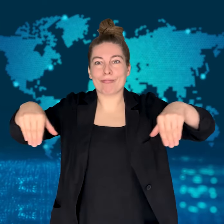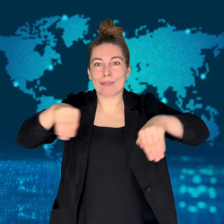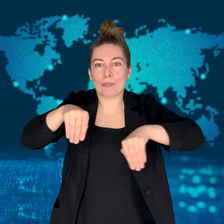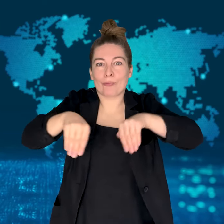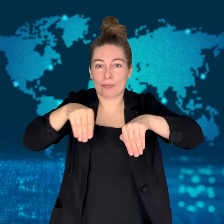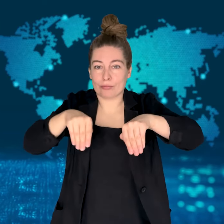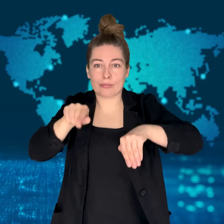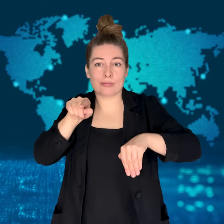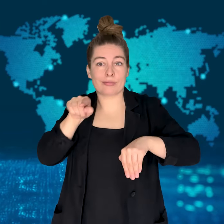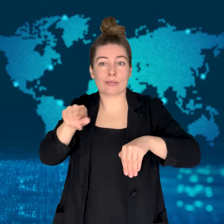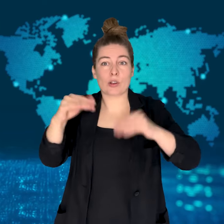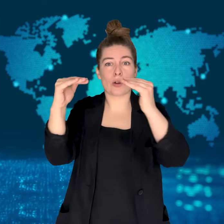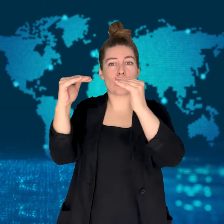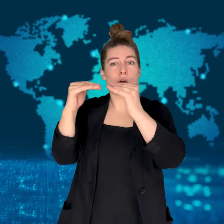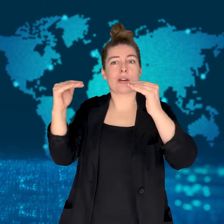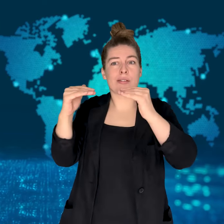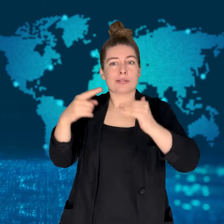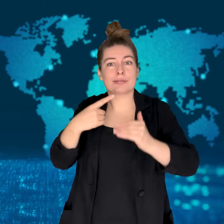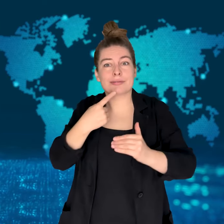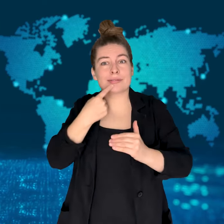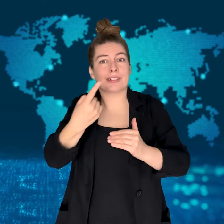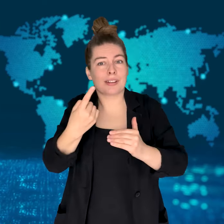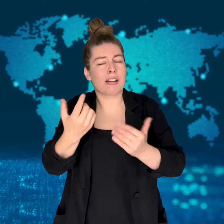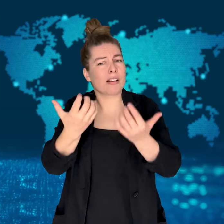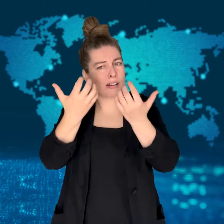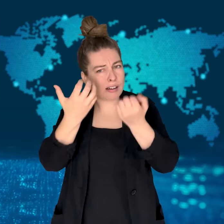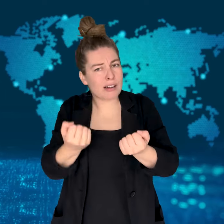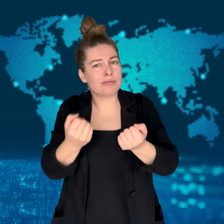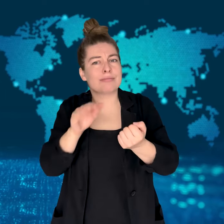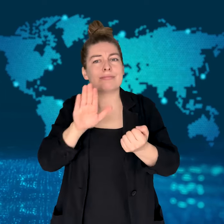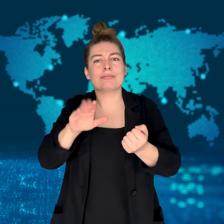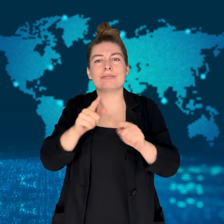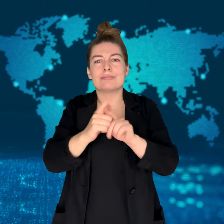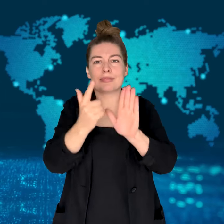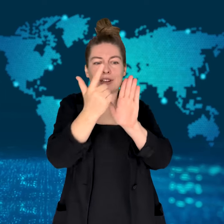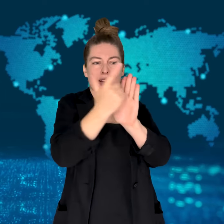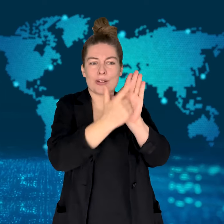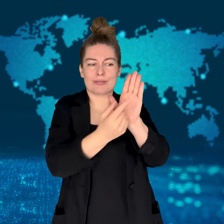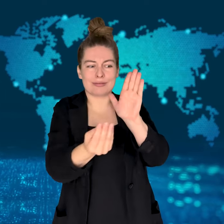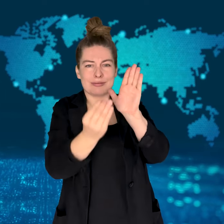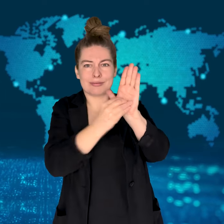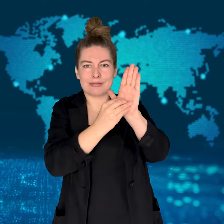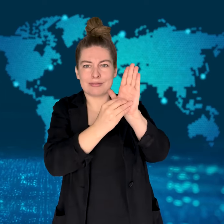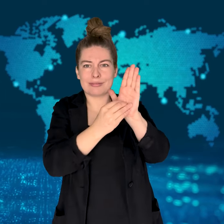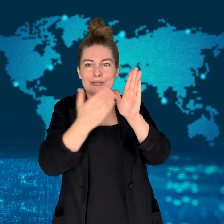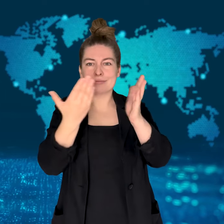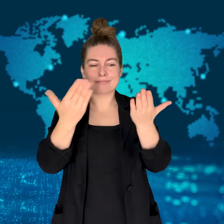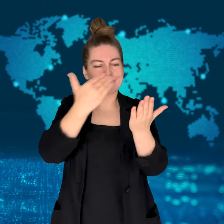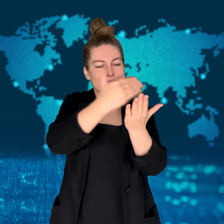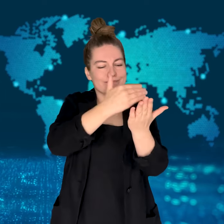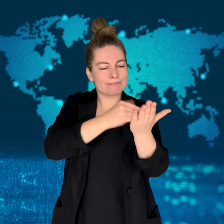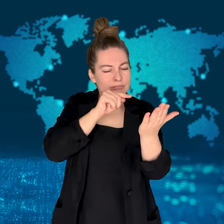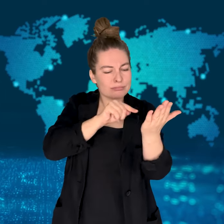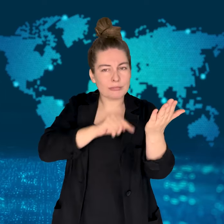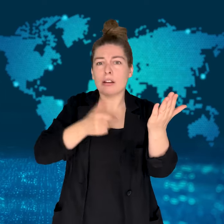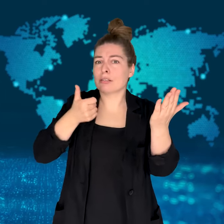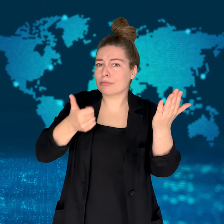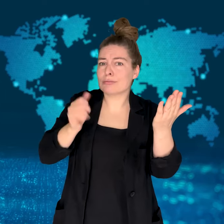the law could impact Dachshunds.